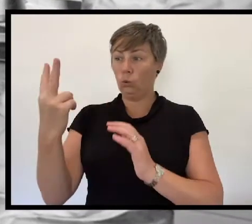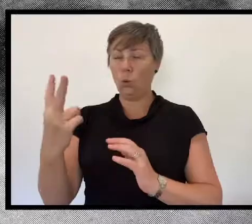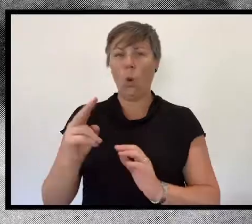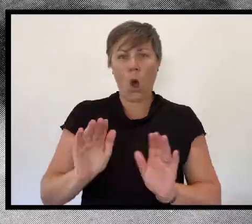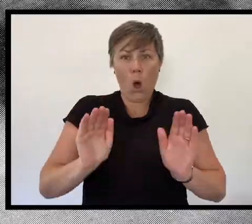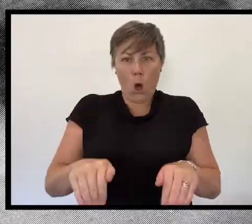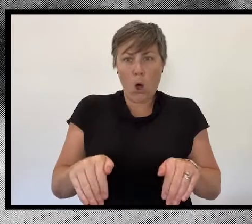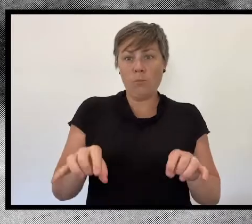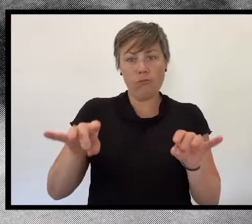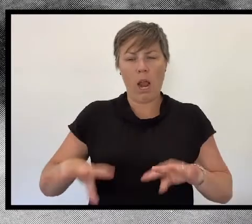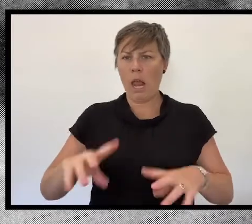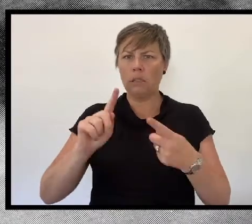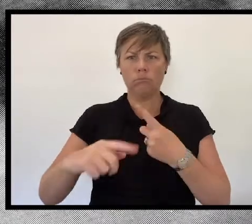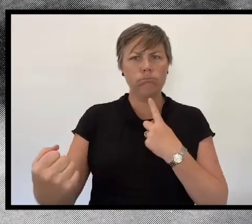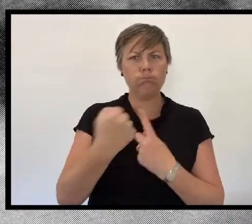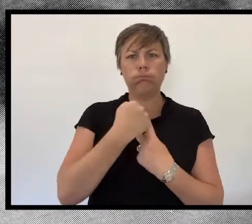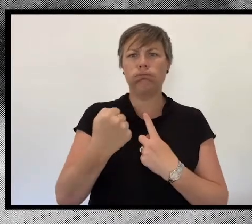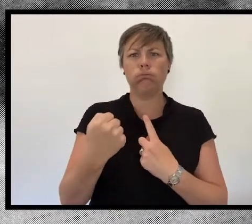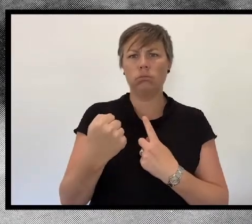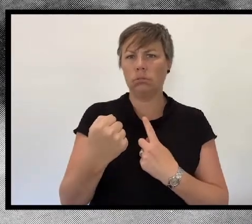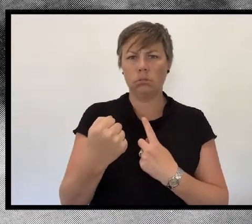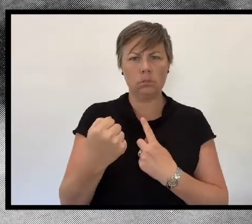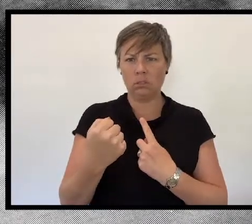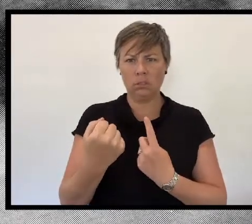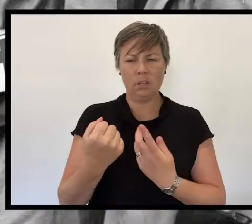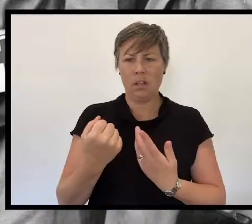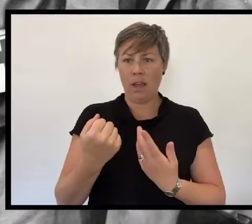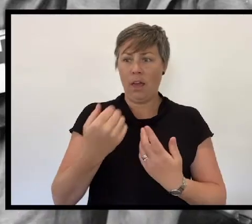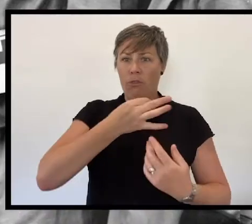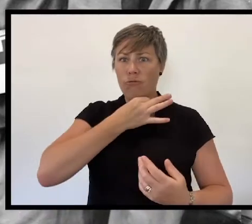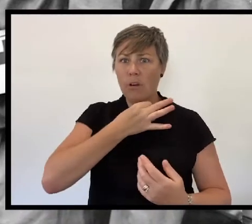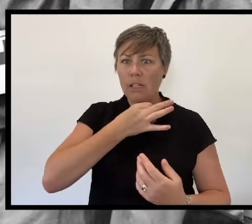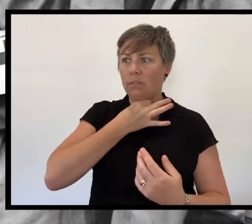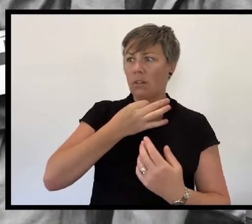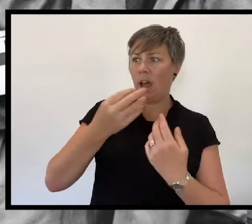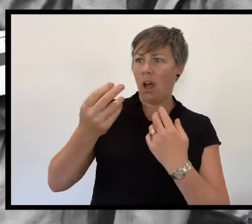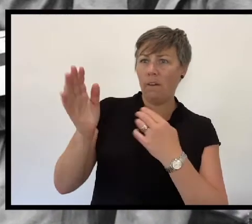Attacks on Australian soil the threat of invasion, rapid social change,